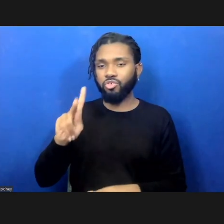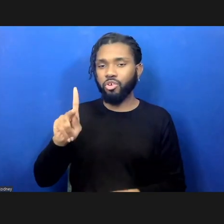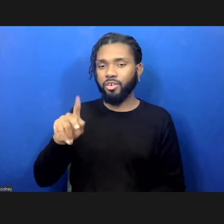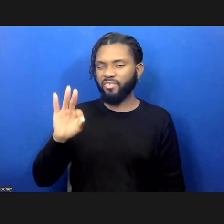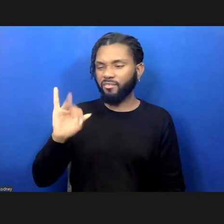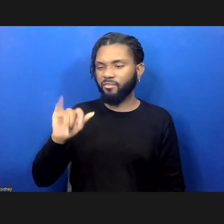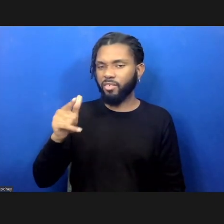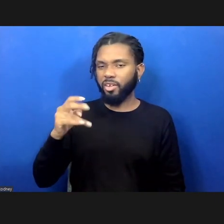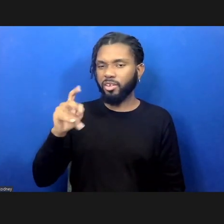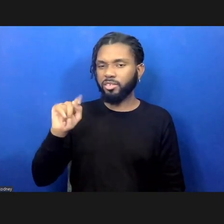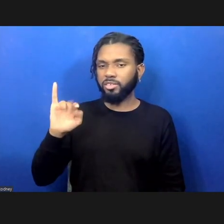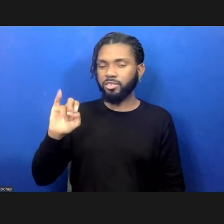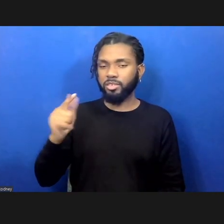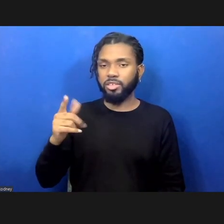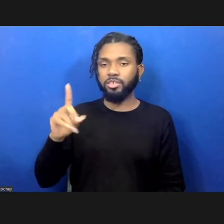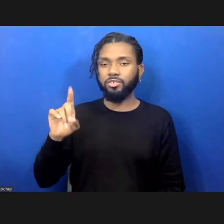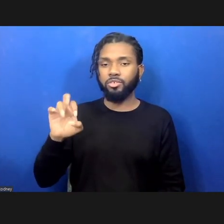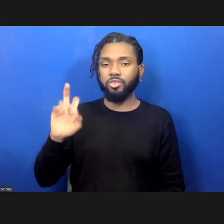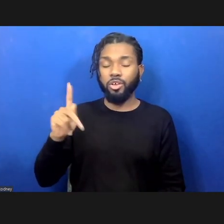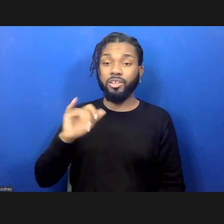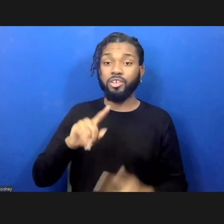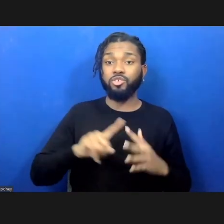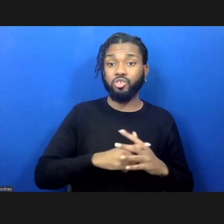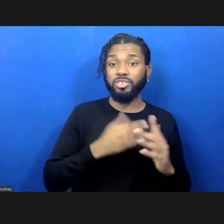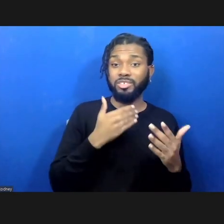It starts near The Shed and goes downtown and to Brooklyn.